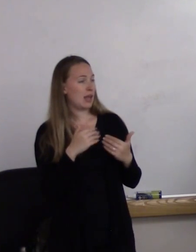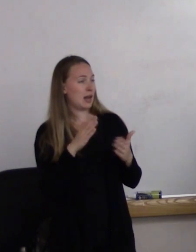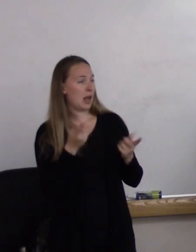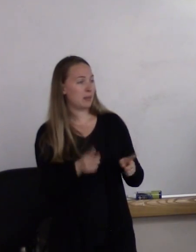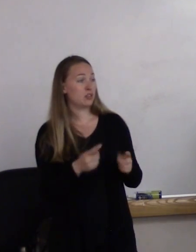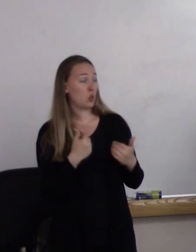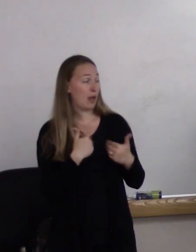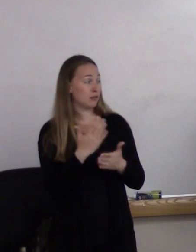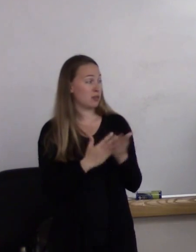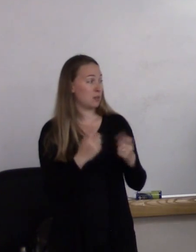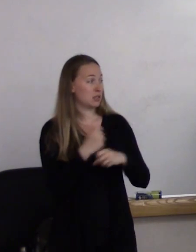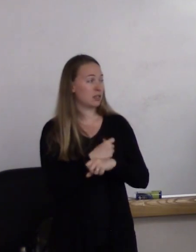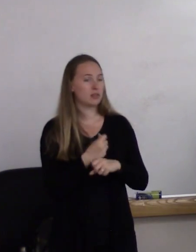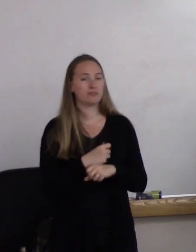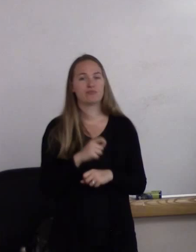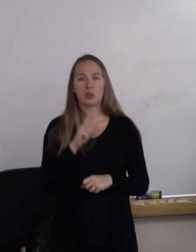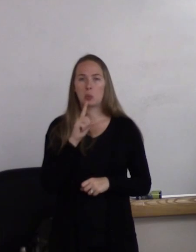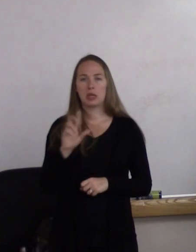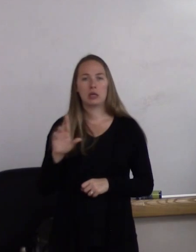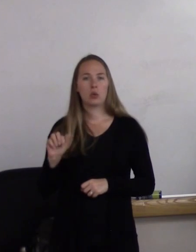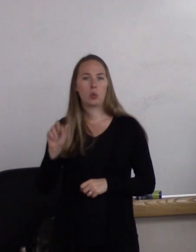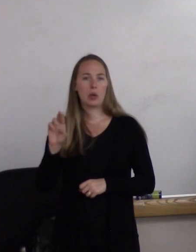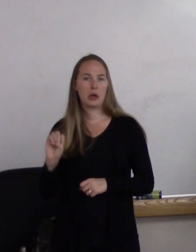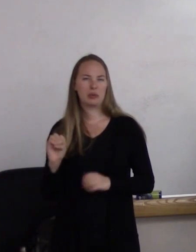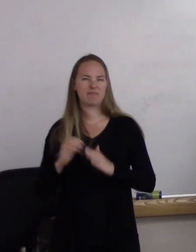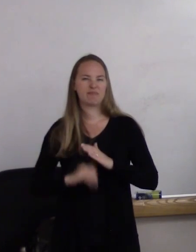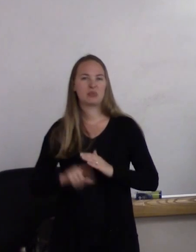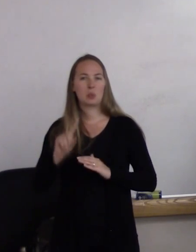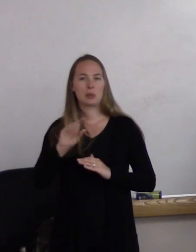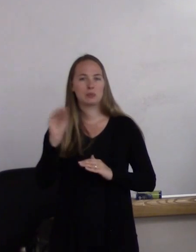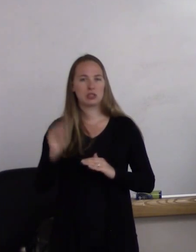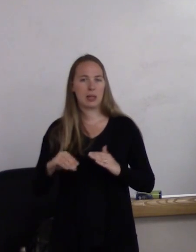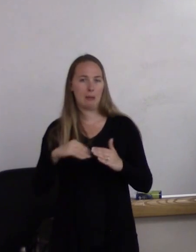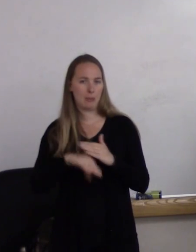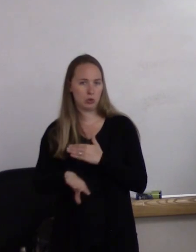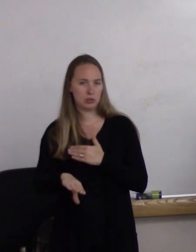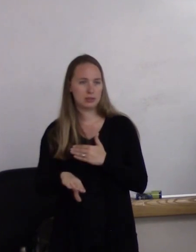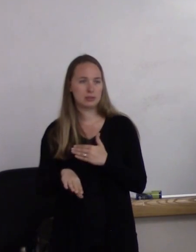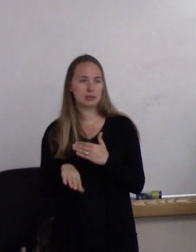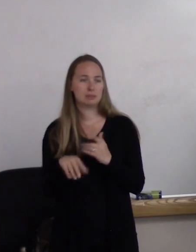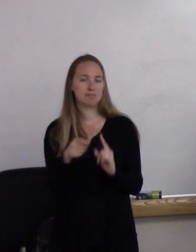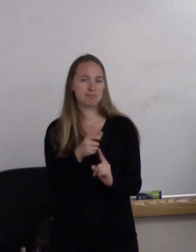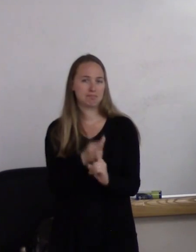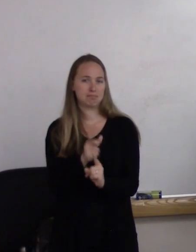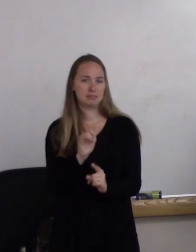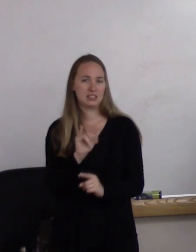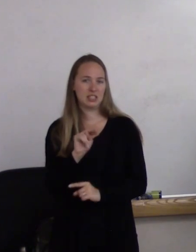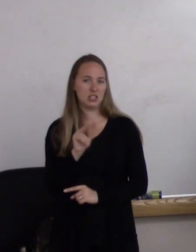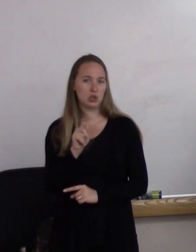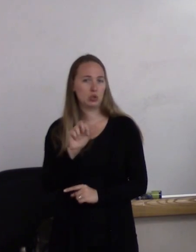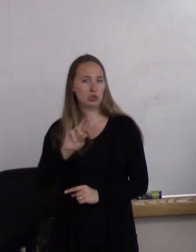It's actually quite rare. It's under 1% of births end up being intersex.